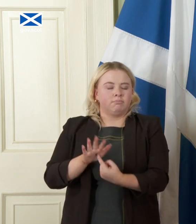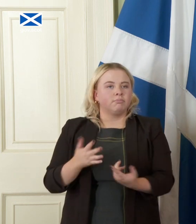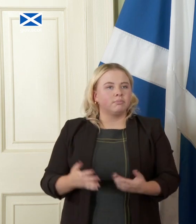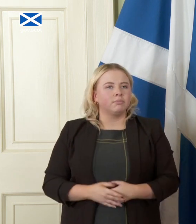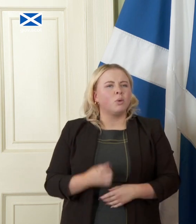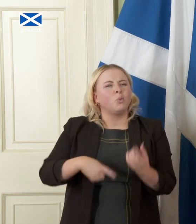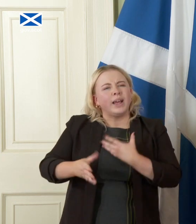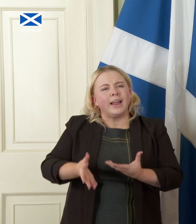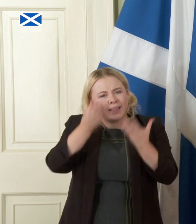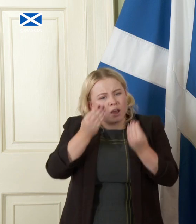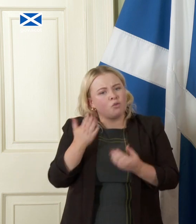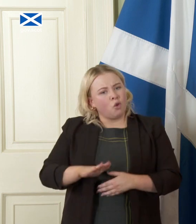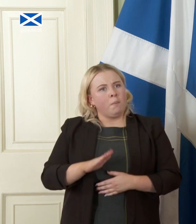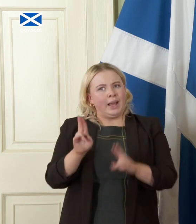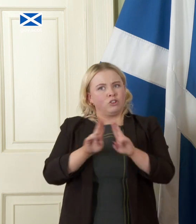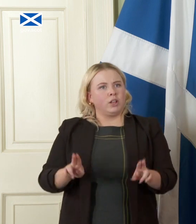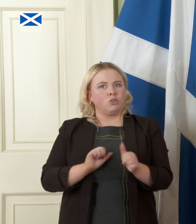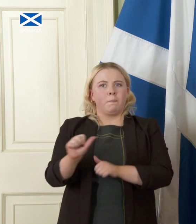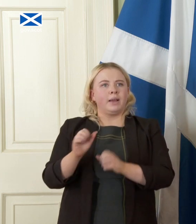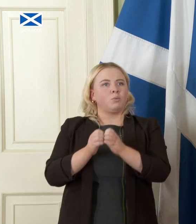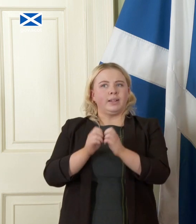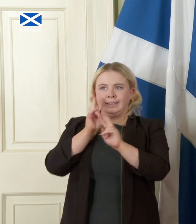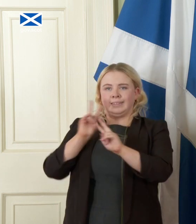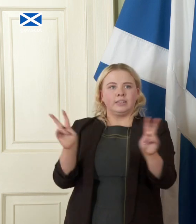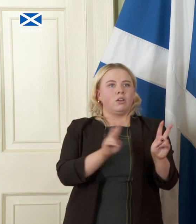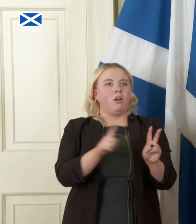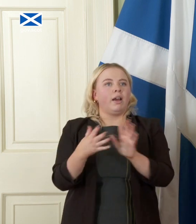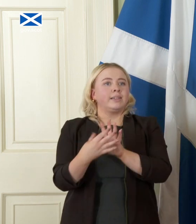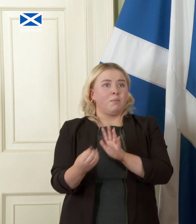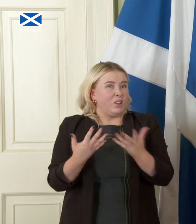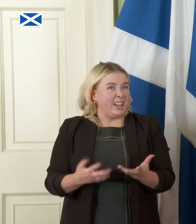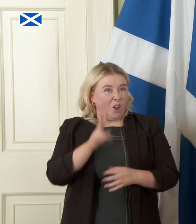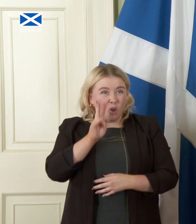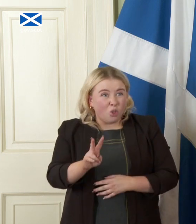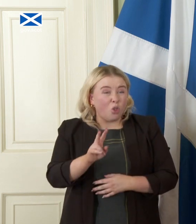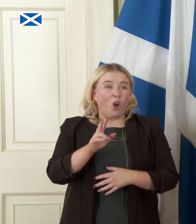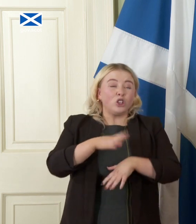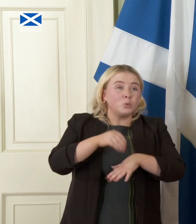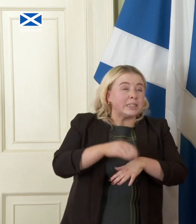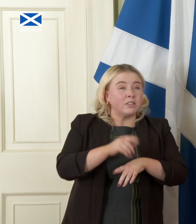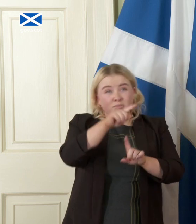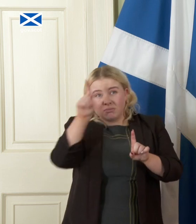best practice that right now if you look at Norway Sweden for example the use of technology to ensure